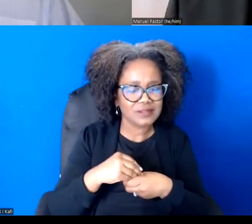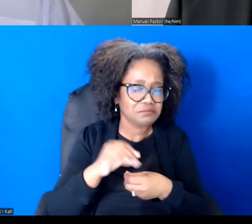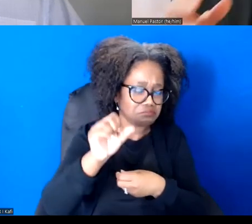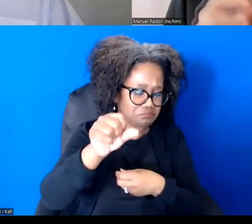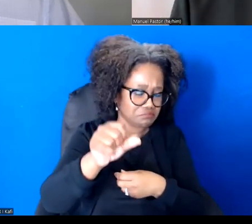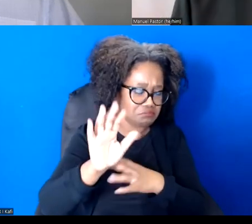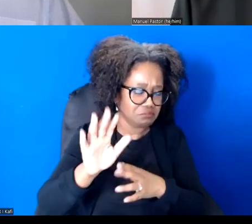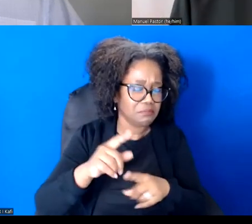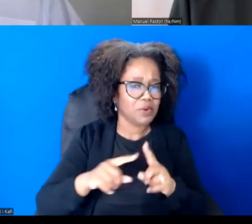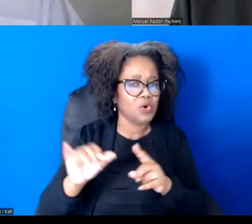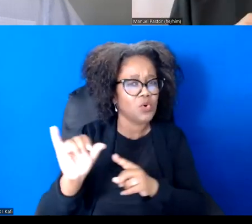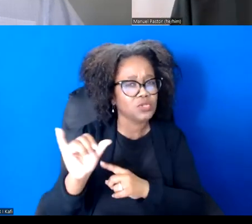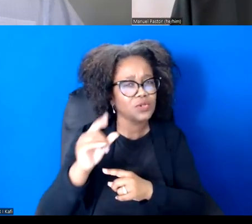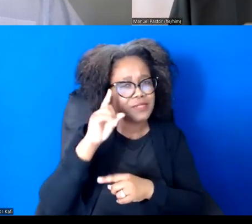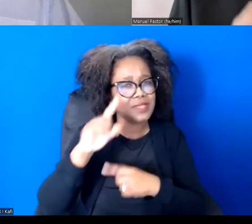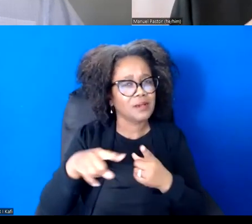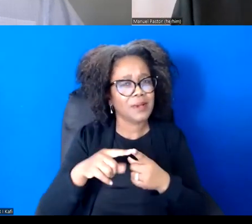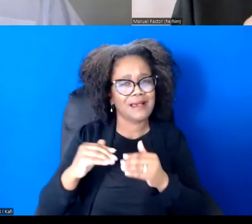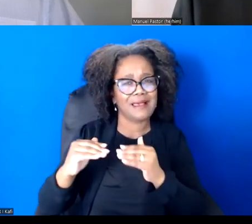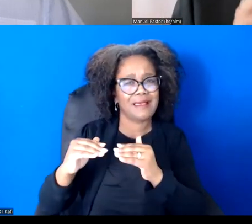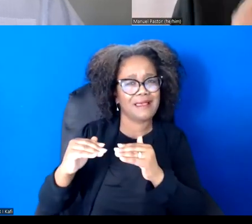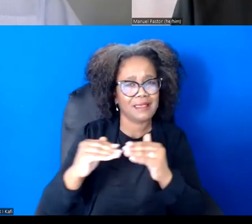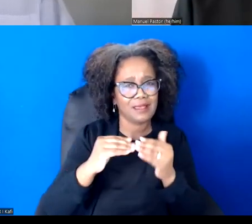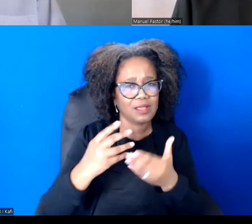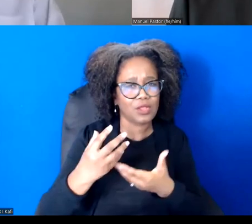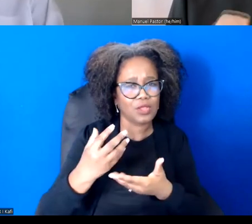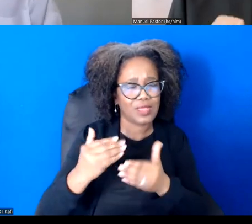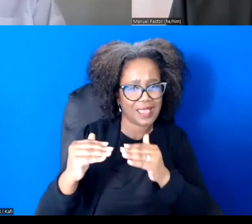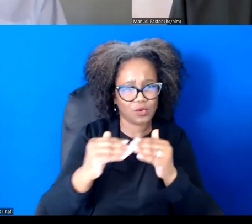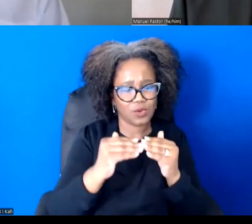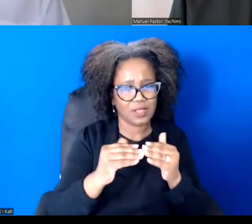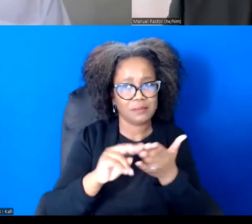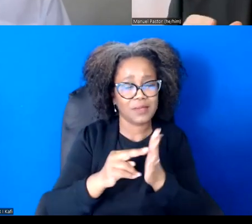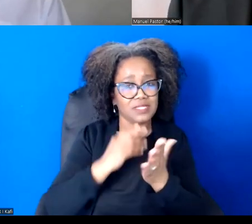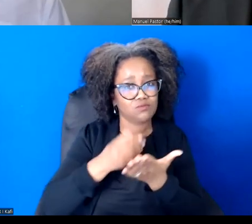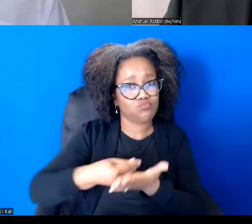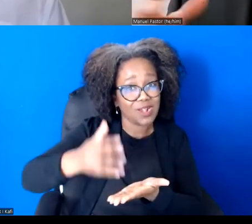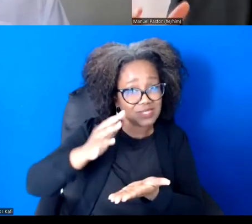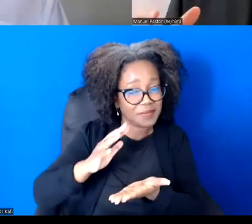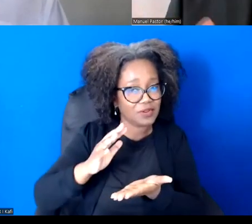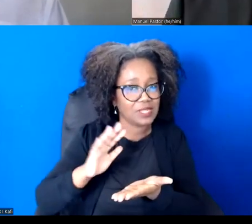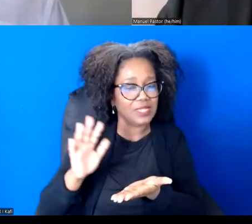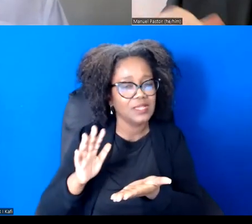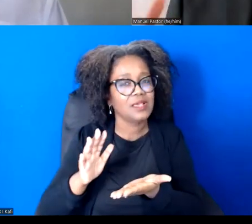prosperity. That is that when we take a more equitable approach, we're going to generate more prosperity,